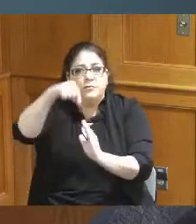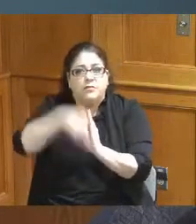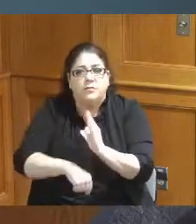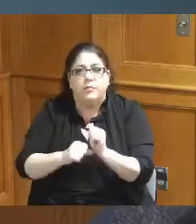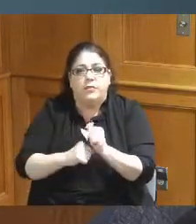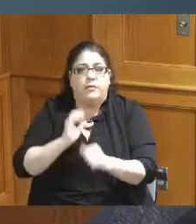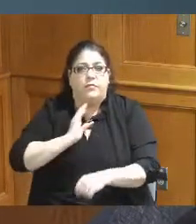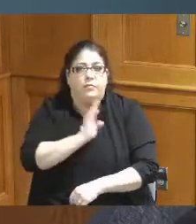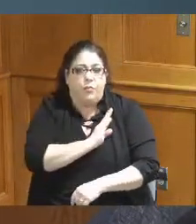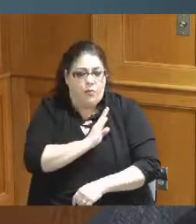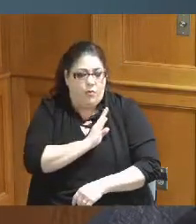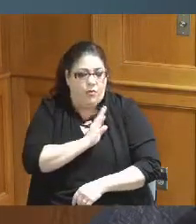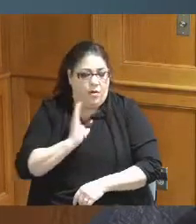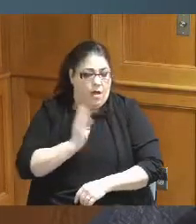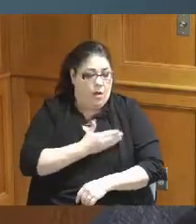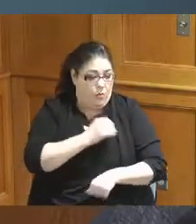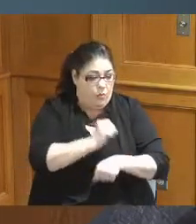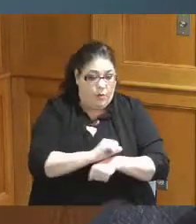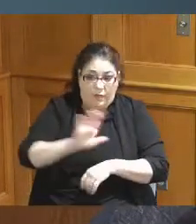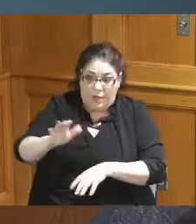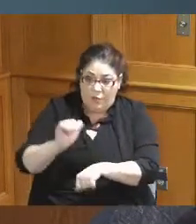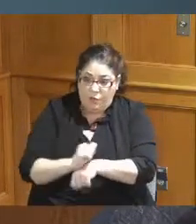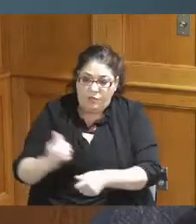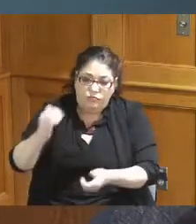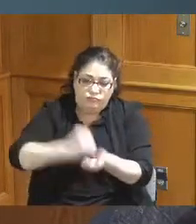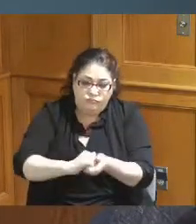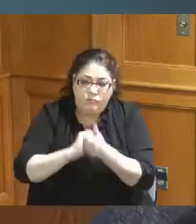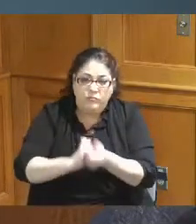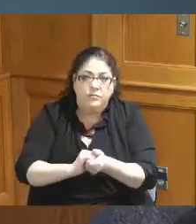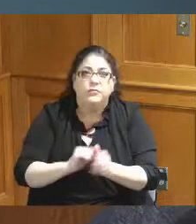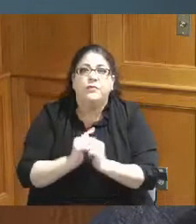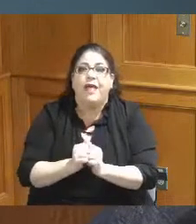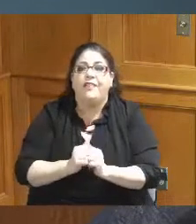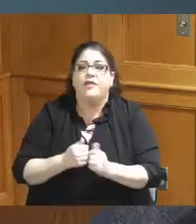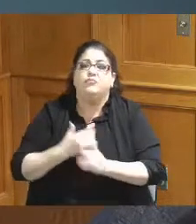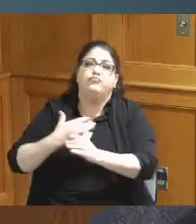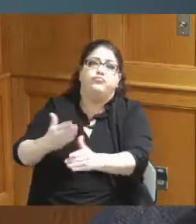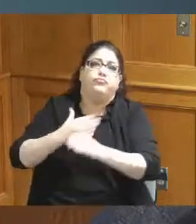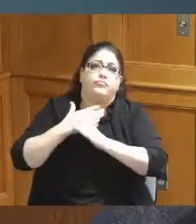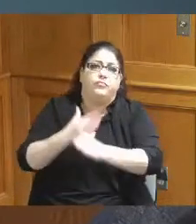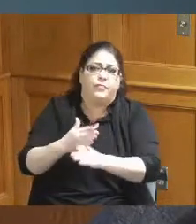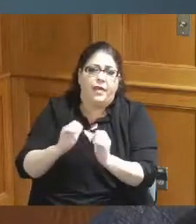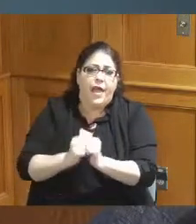and things that we're doing they're excited to hear about what we're doing and how they can be a